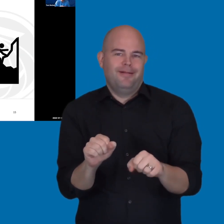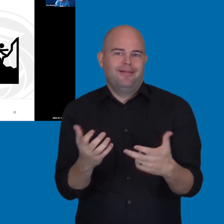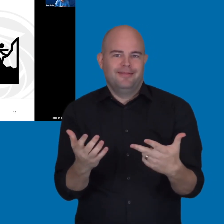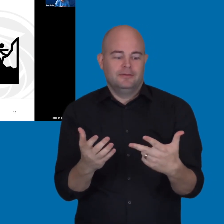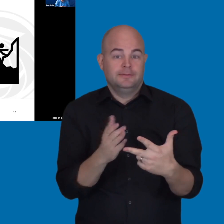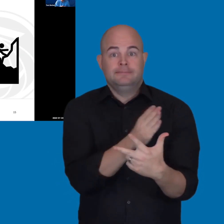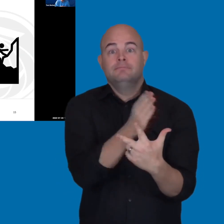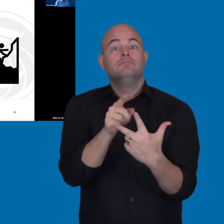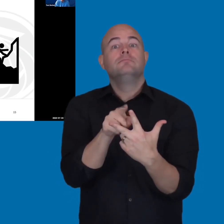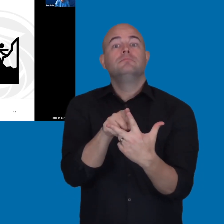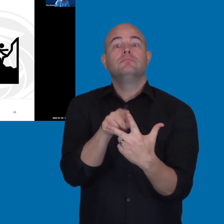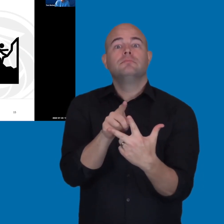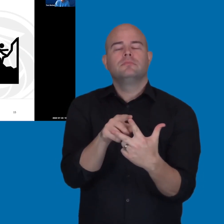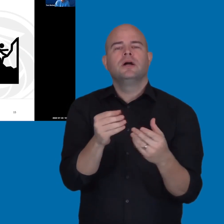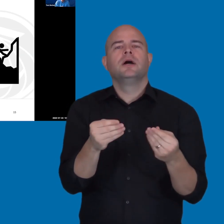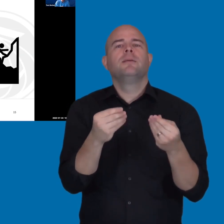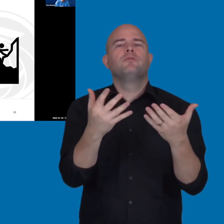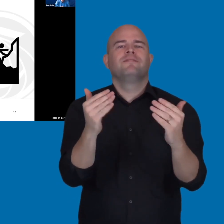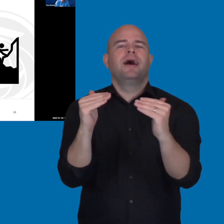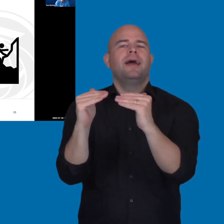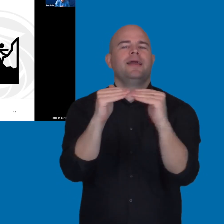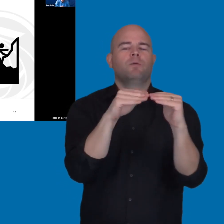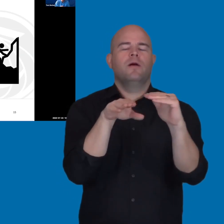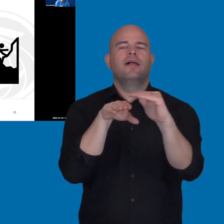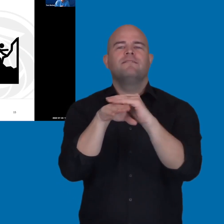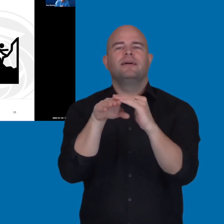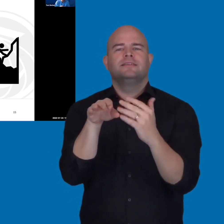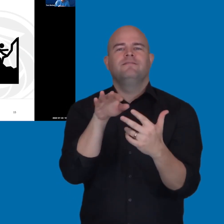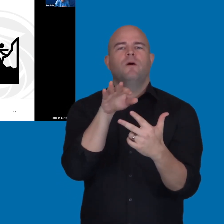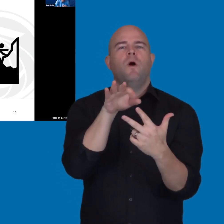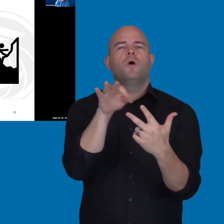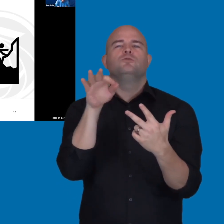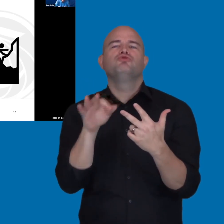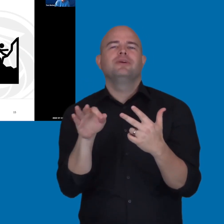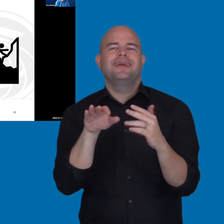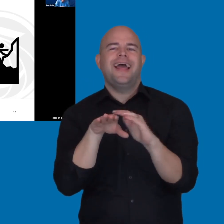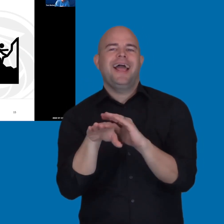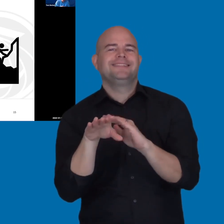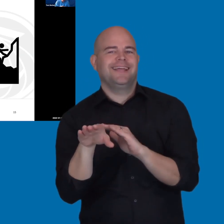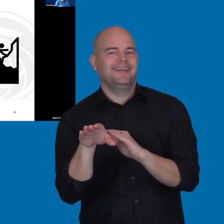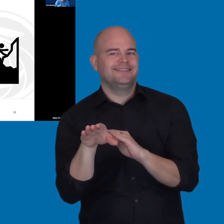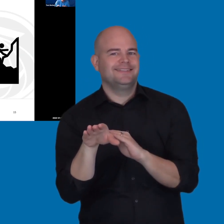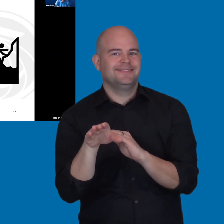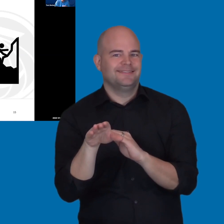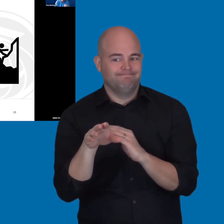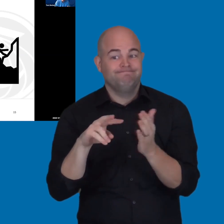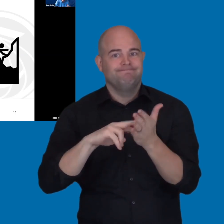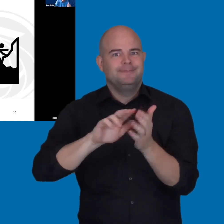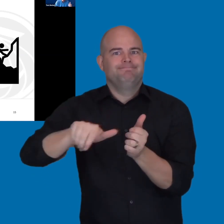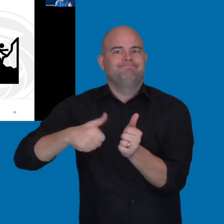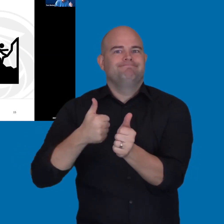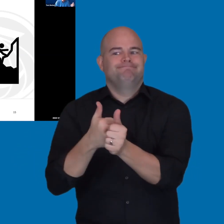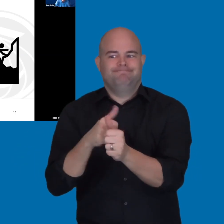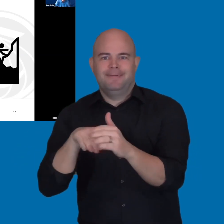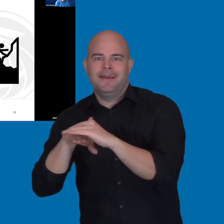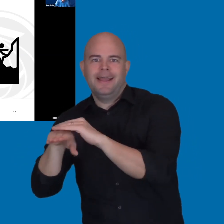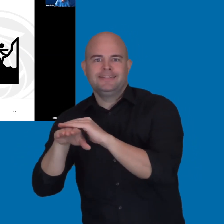So, goal number two is providing equally effective alternate access which needs that information